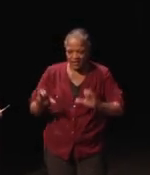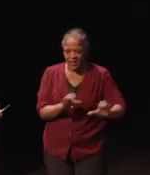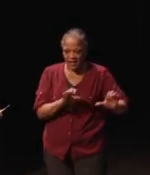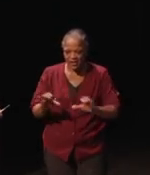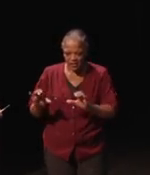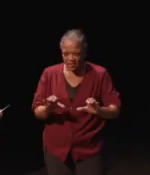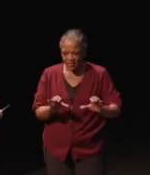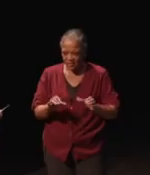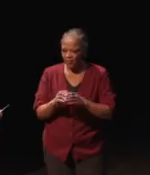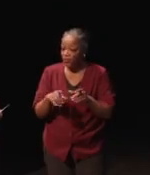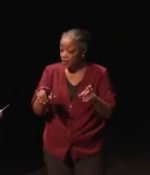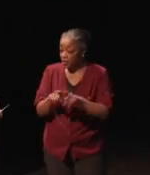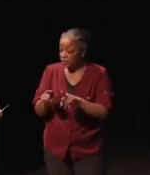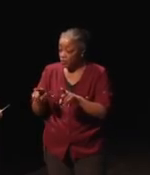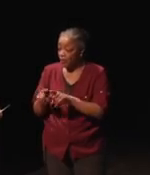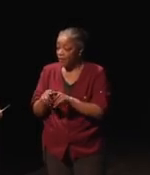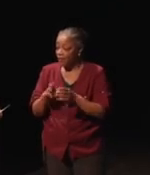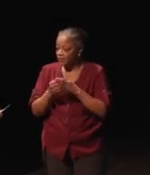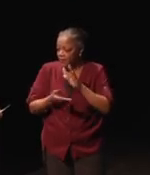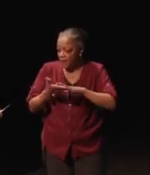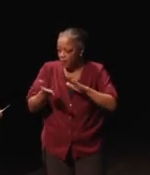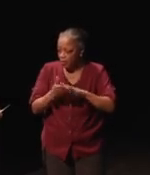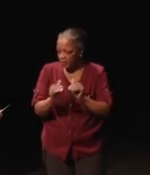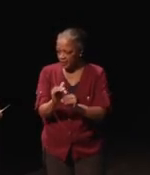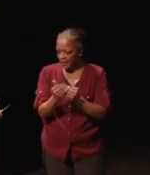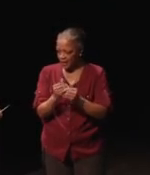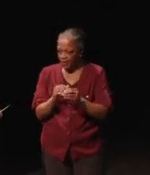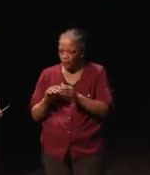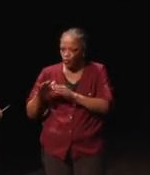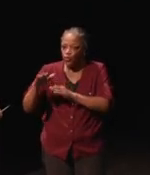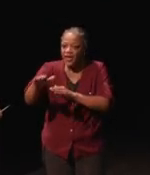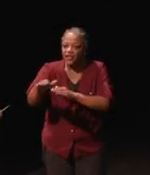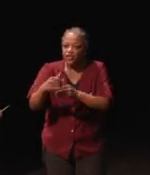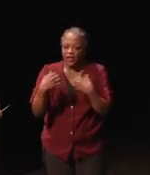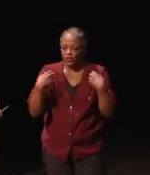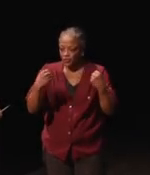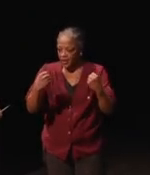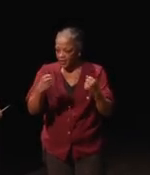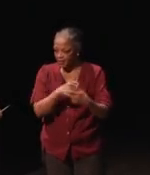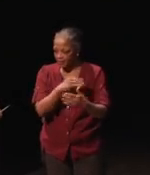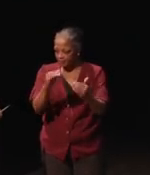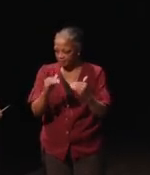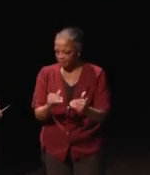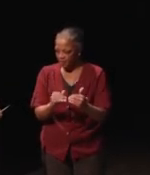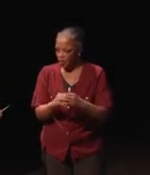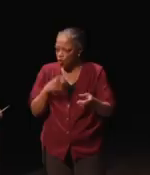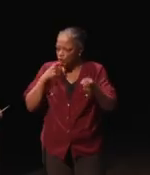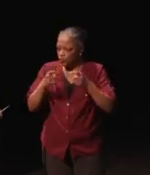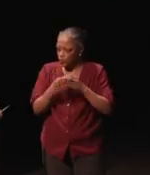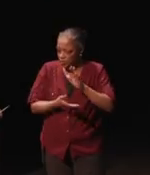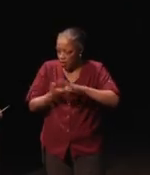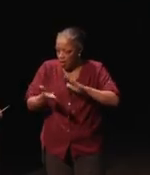as well as is operable with limited reach and strength, and have controls that are operable without requiring